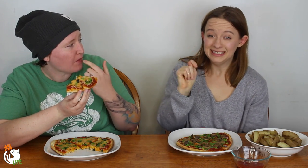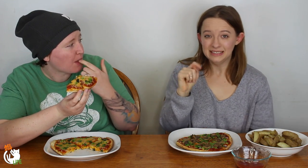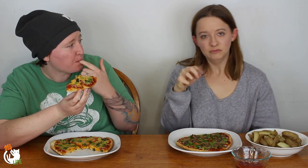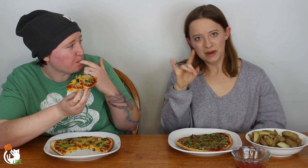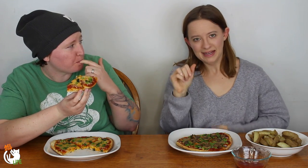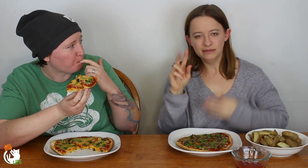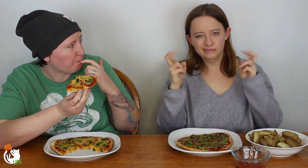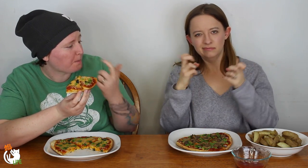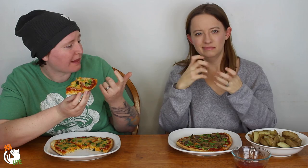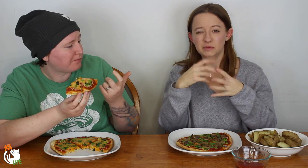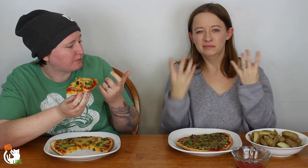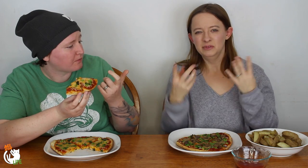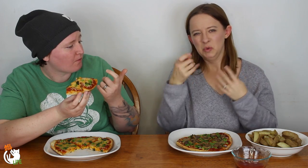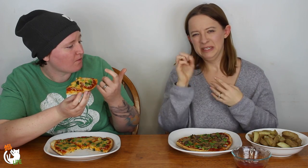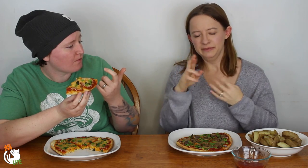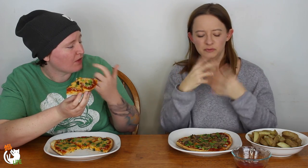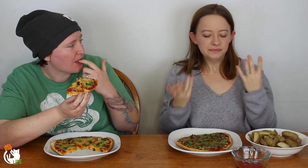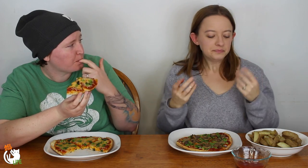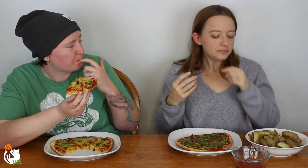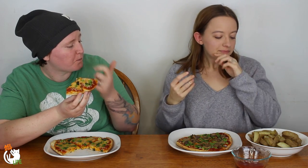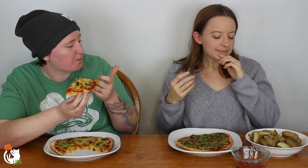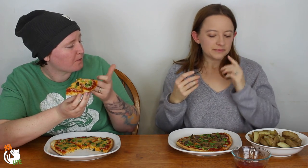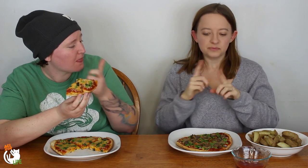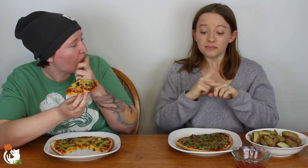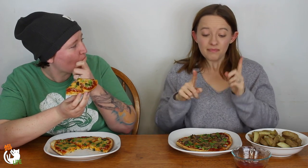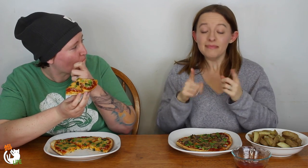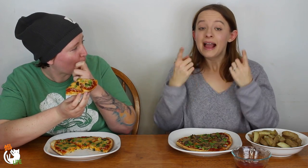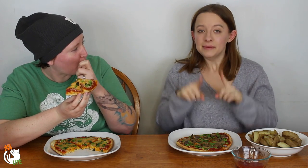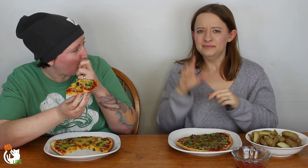it's in the LGBTQIA "queer" community.